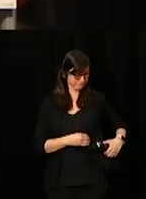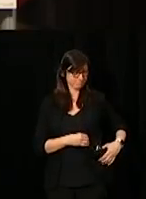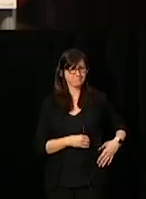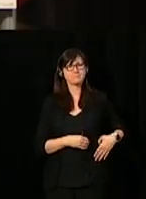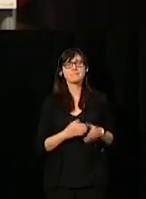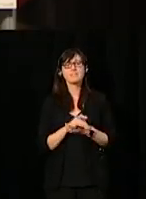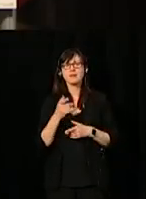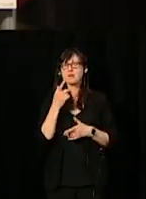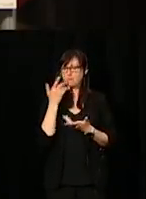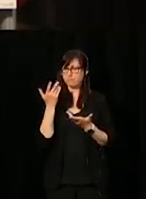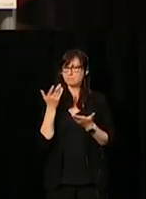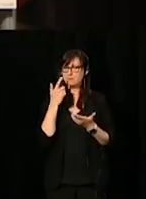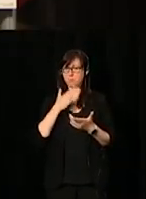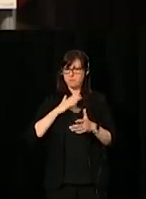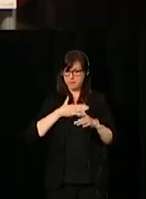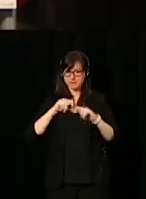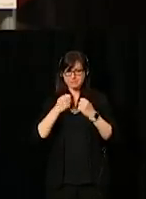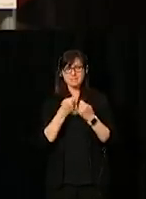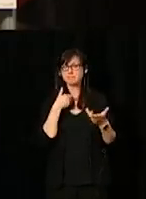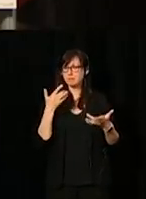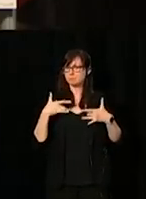[Translator:] On behalf of the teams, thank you very much for being with us today.